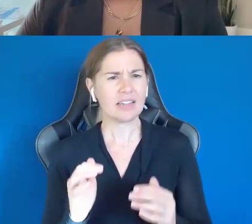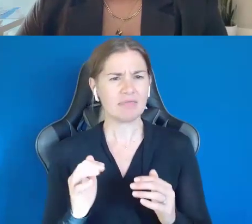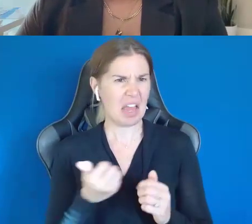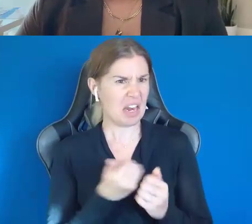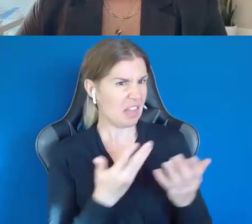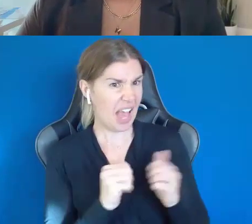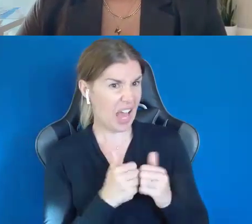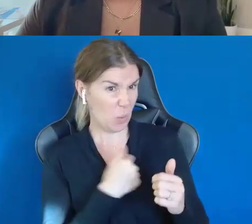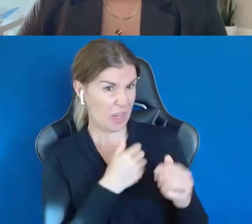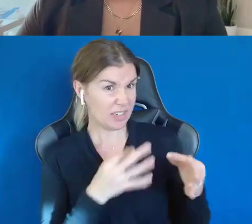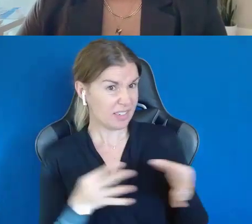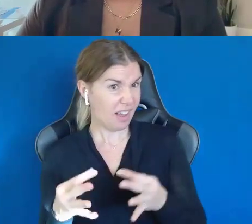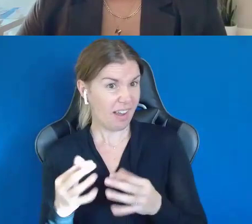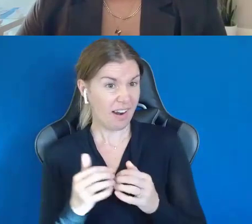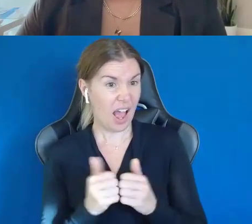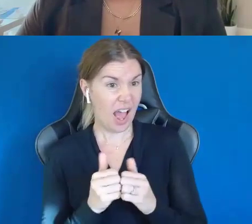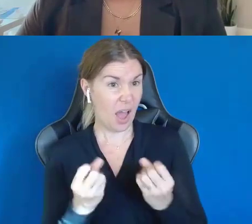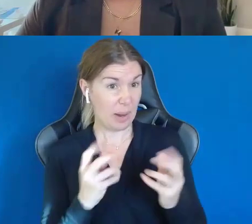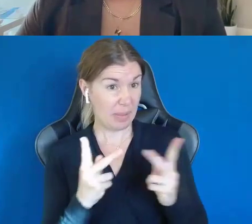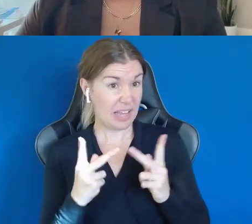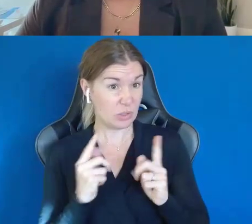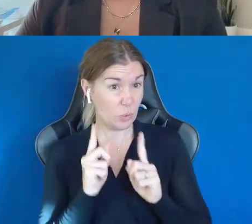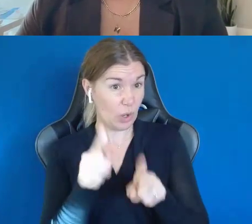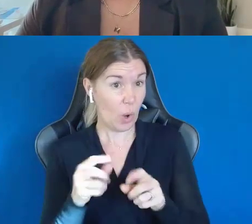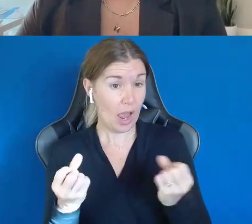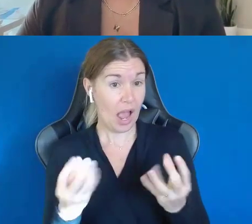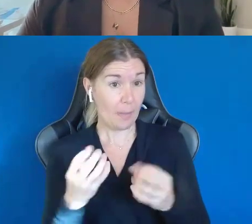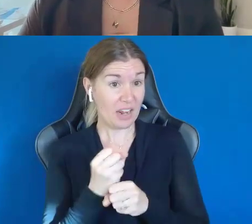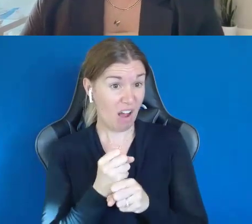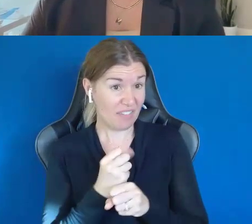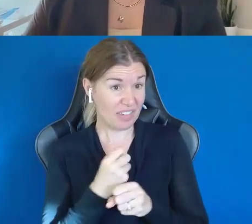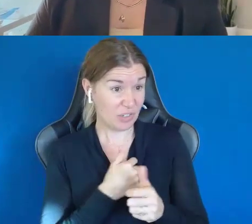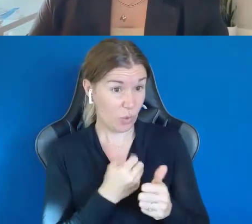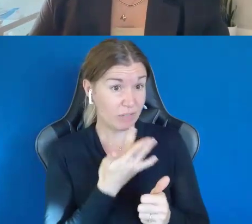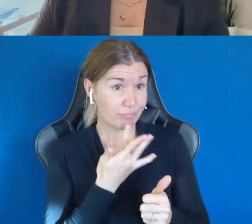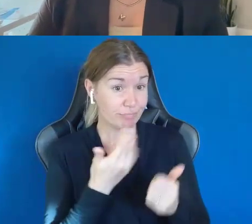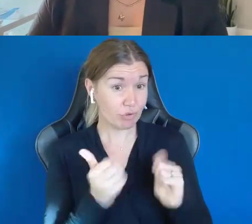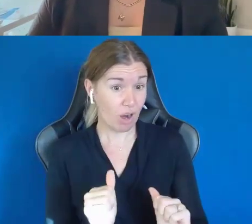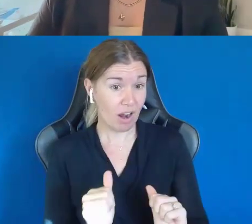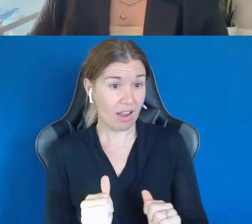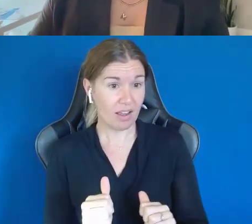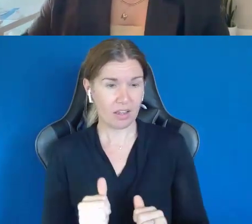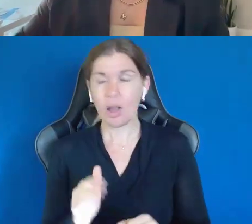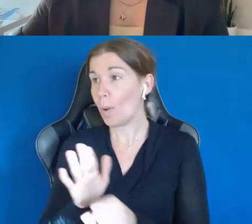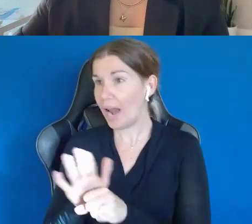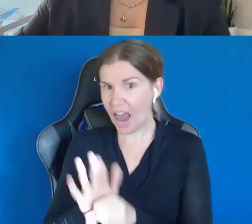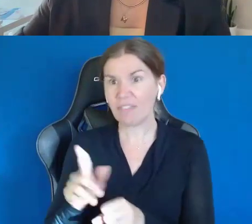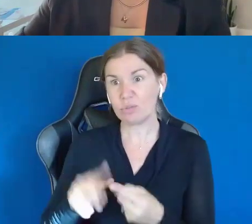How many places did we go? How many coffees did we try? We went to enough to make you sick of coffee. Right.